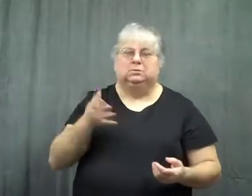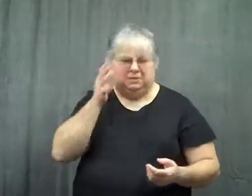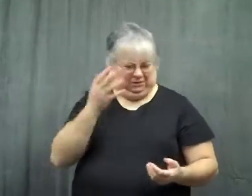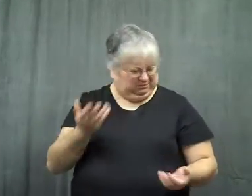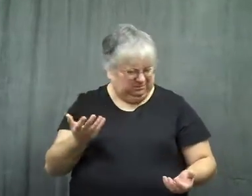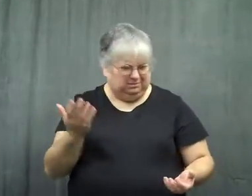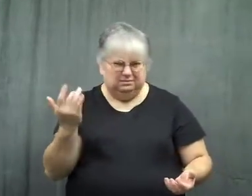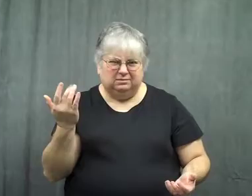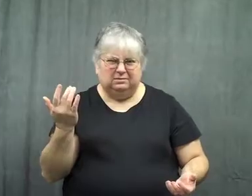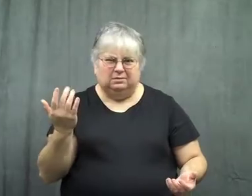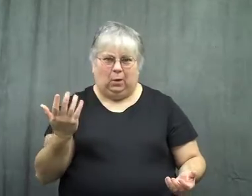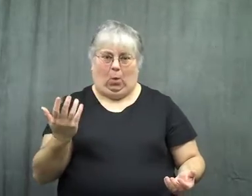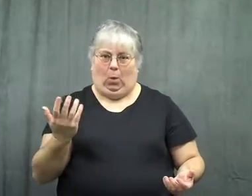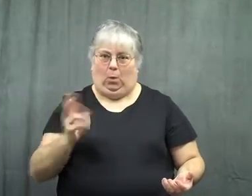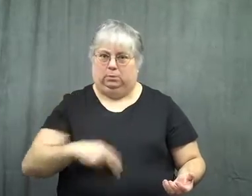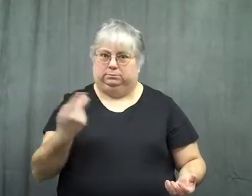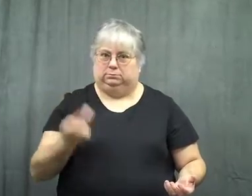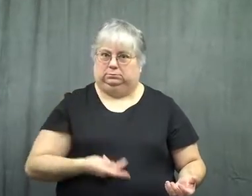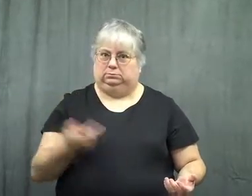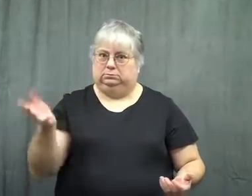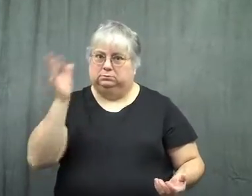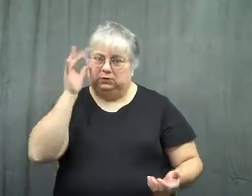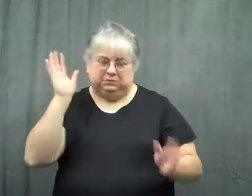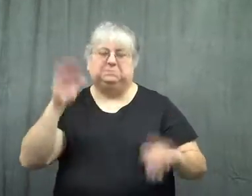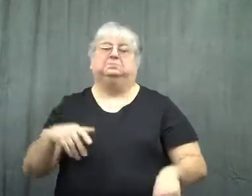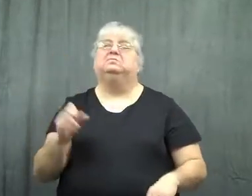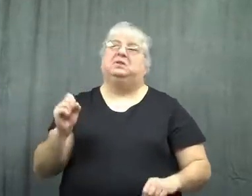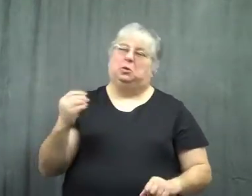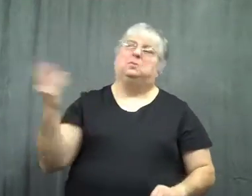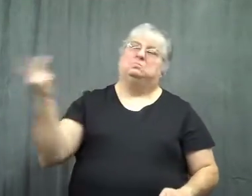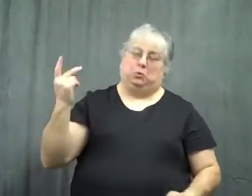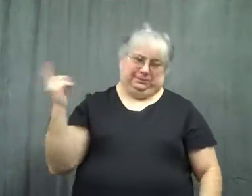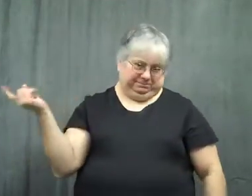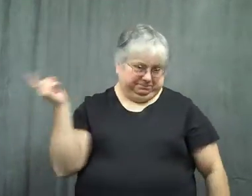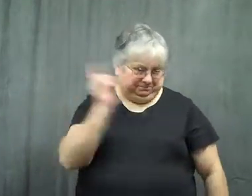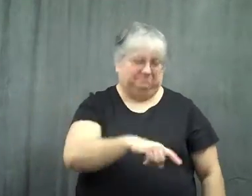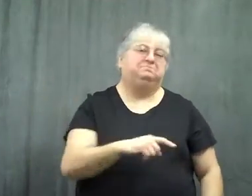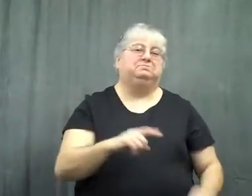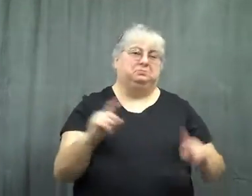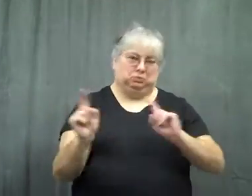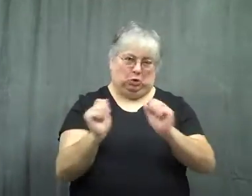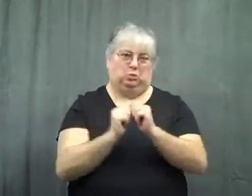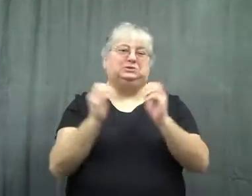My father was upset and wondered why. We both went in to talk to the teacher.